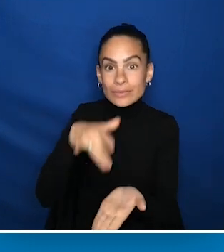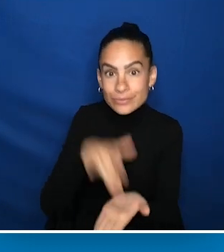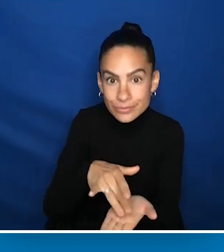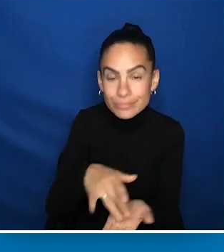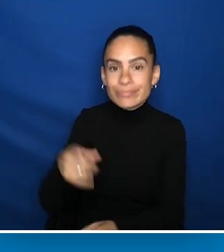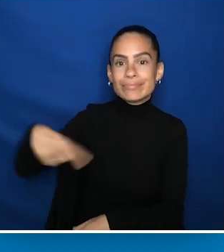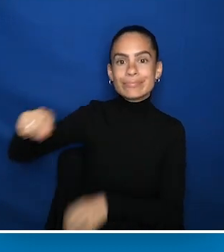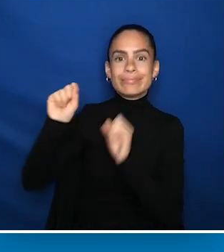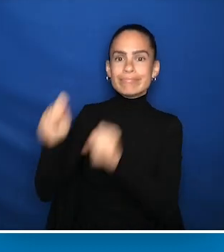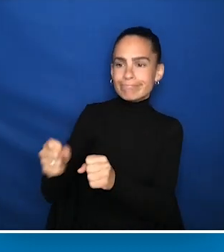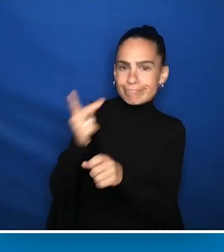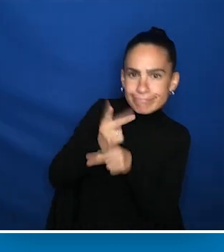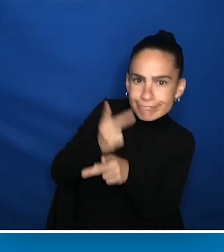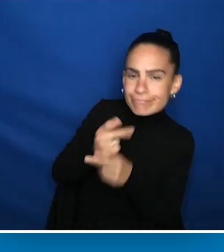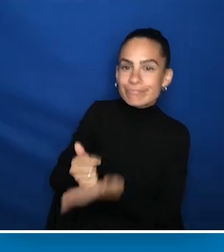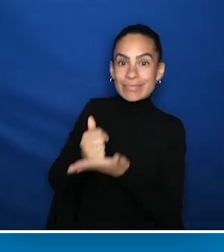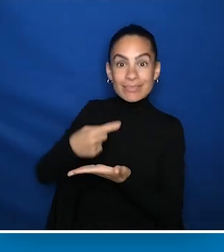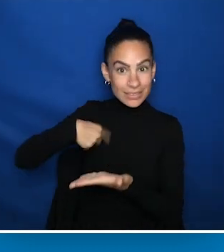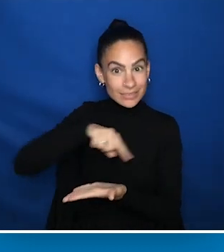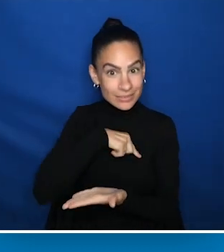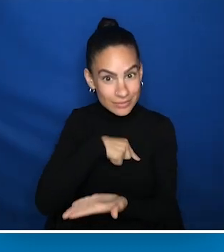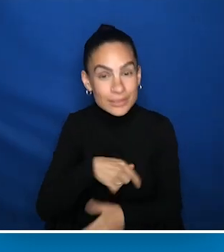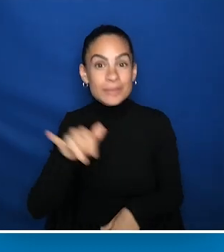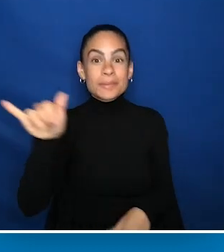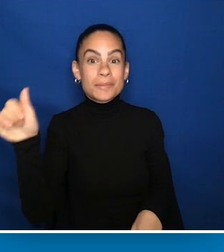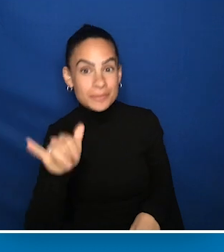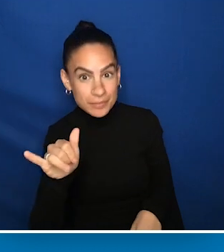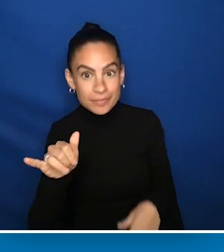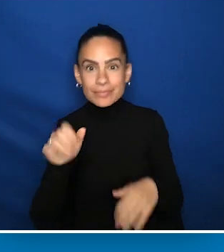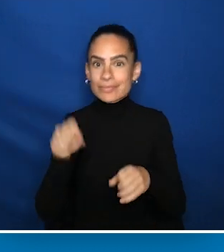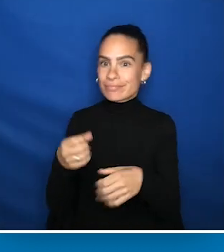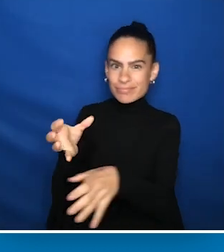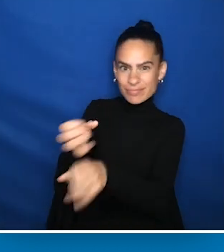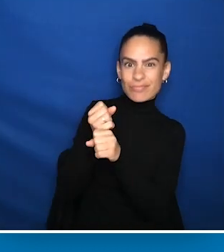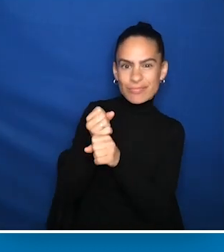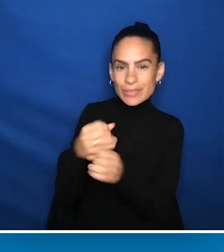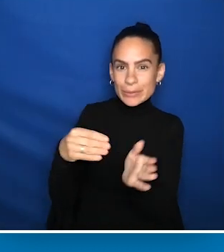to care for us and to treat us. Access to student loan repayment, to incentivize physicians